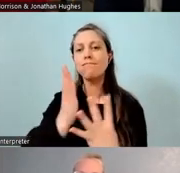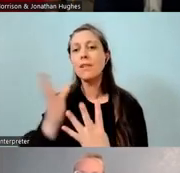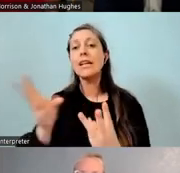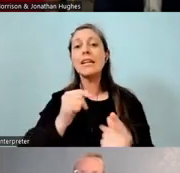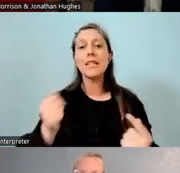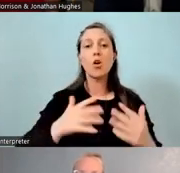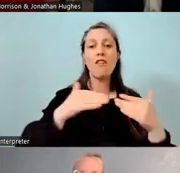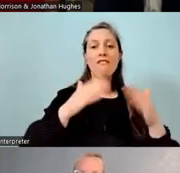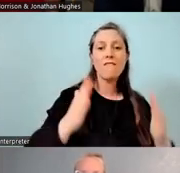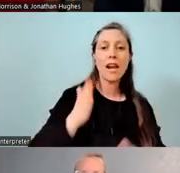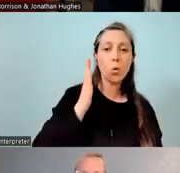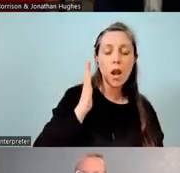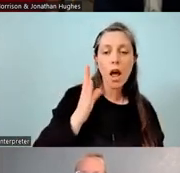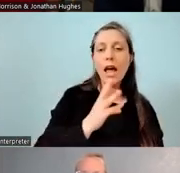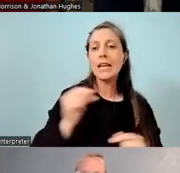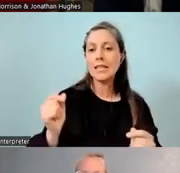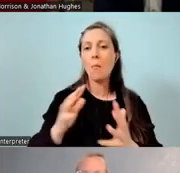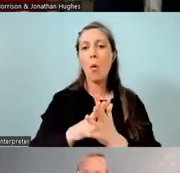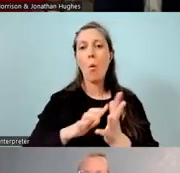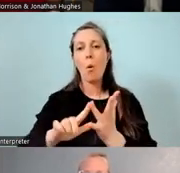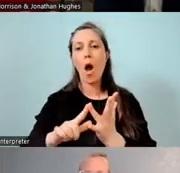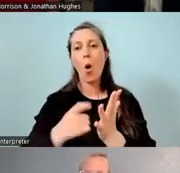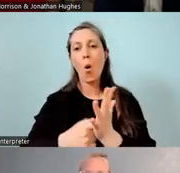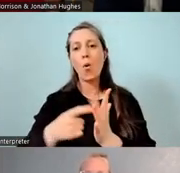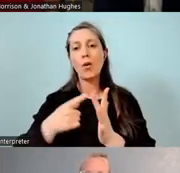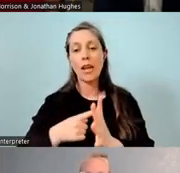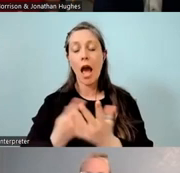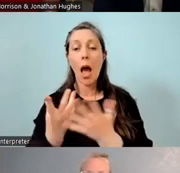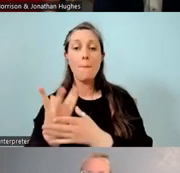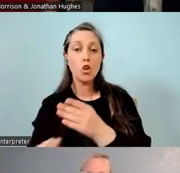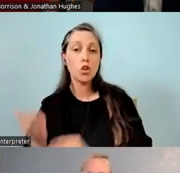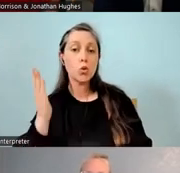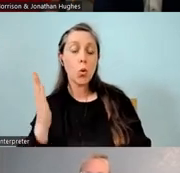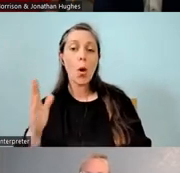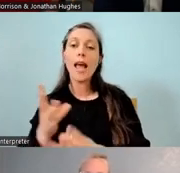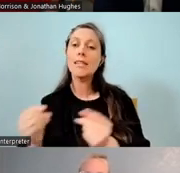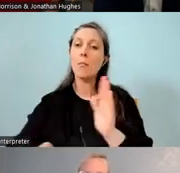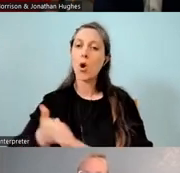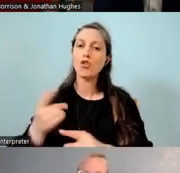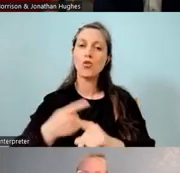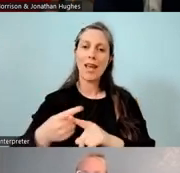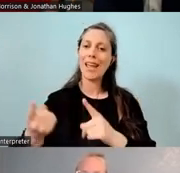some who go to Waiorea immersion or other immersion schools, and some who go to English Medium.